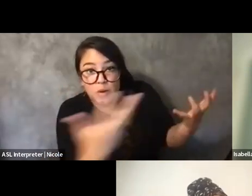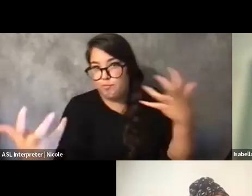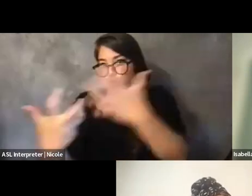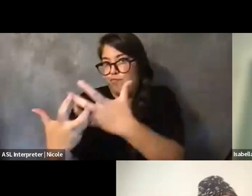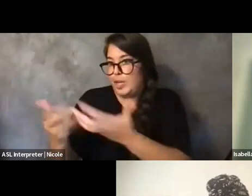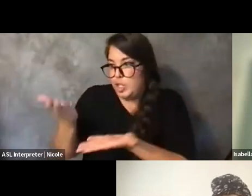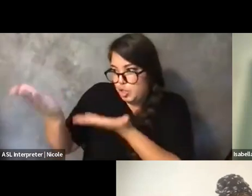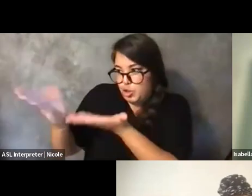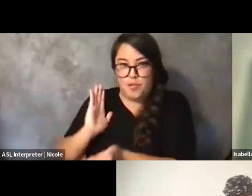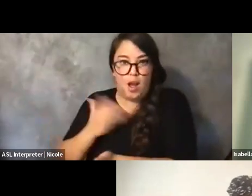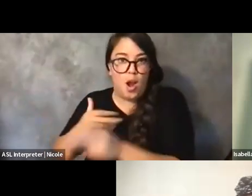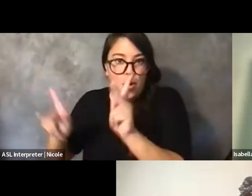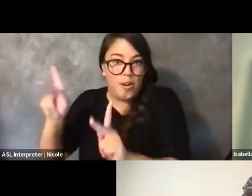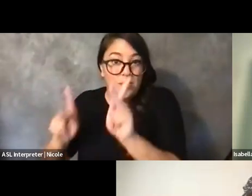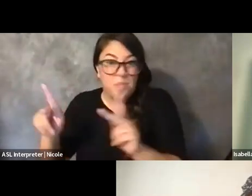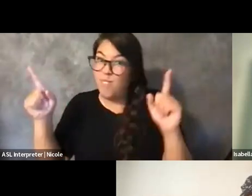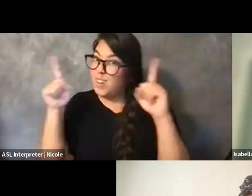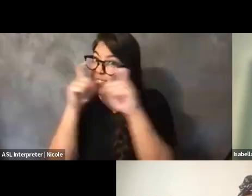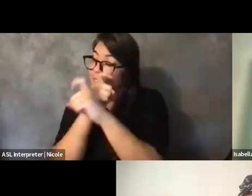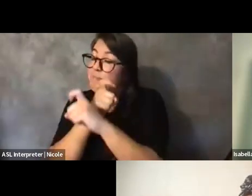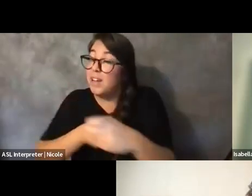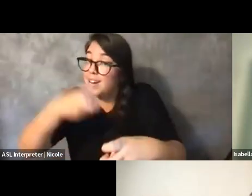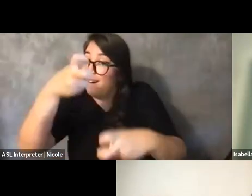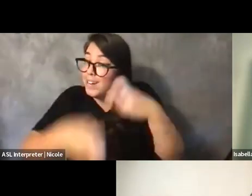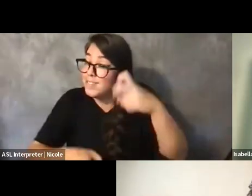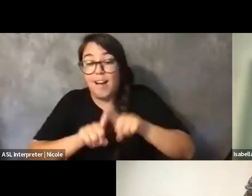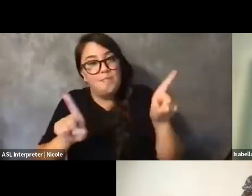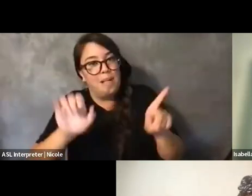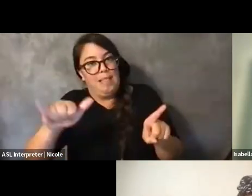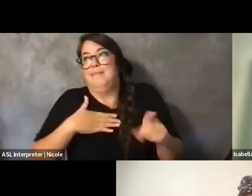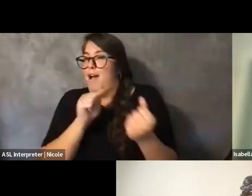but that's how I've survived this far. You know, I'm very scrappy, I'm very DIY.